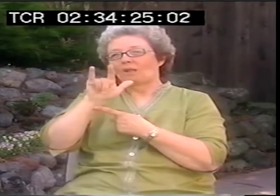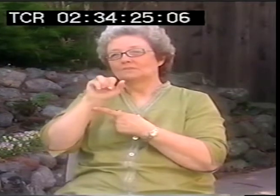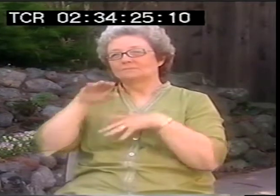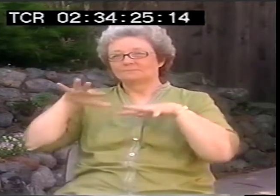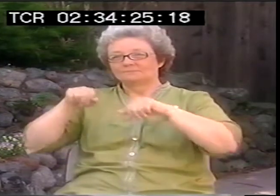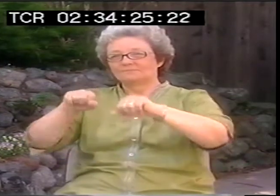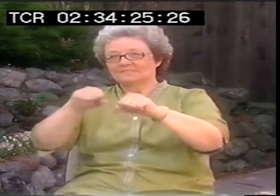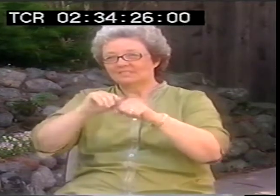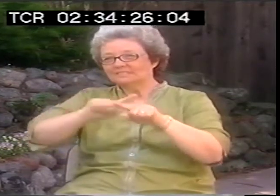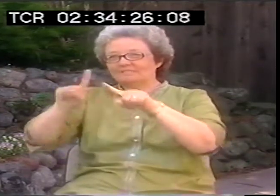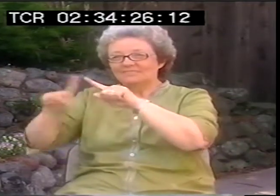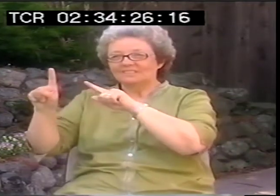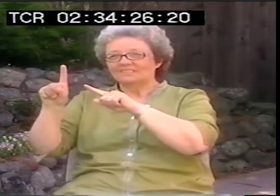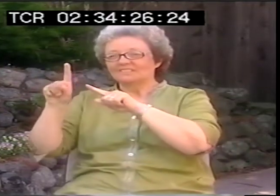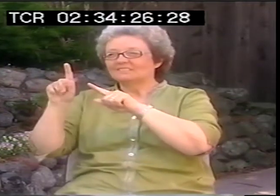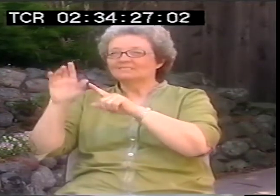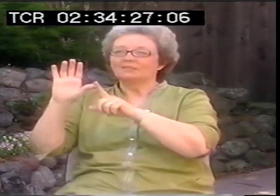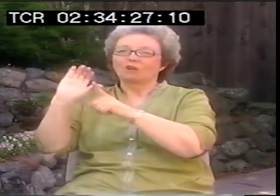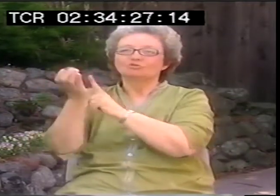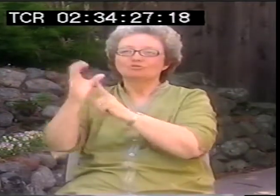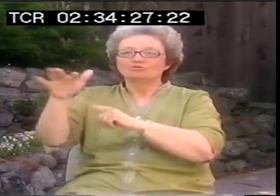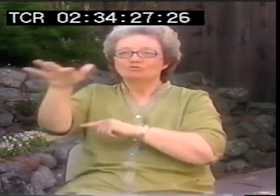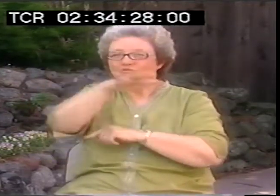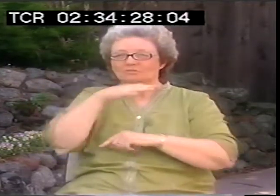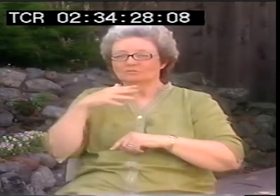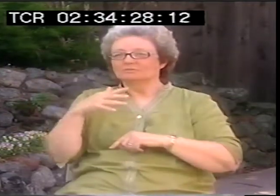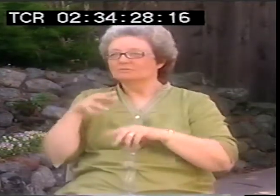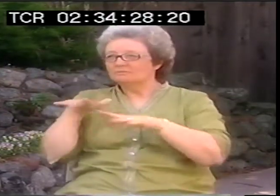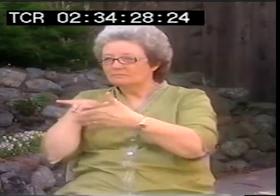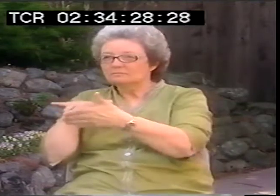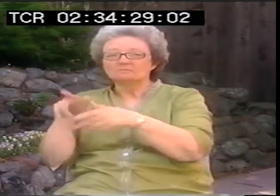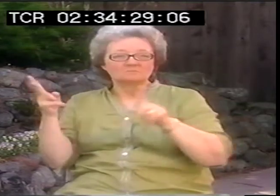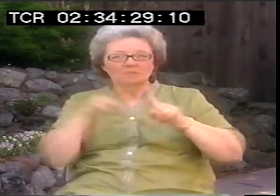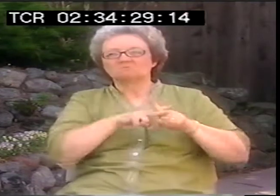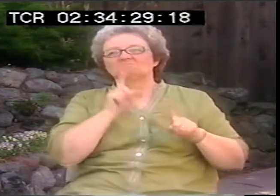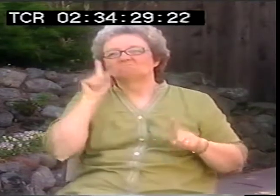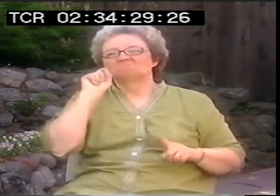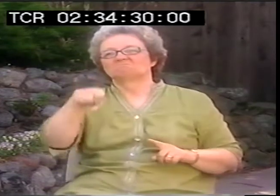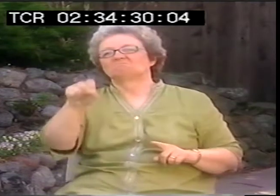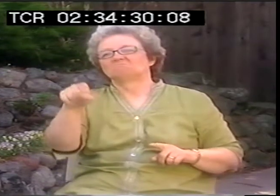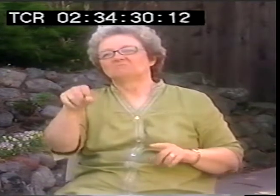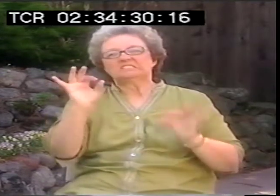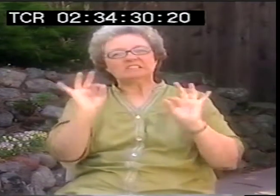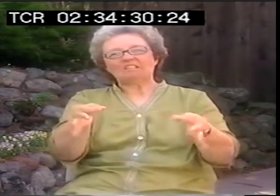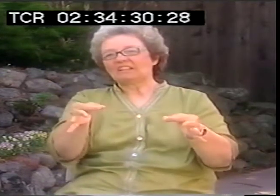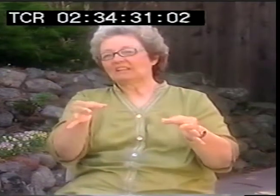Paddy Ladd goes into this at length in his book. Colonialism, how different countries,